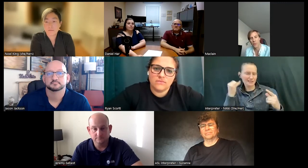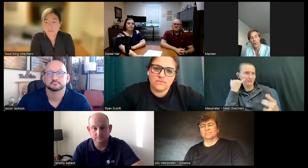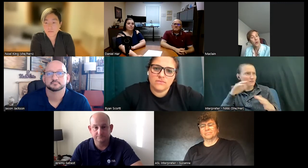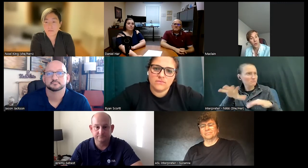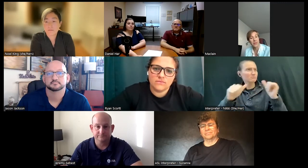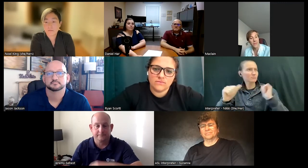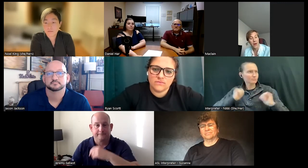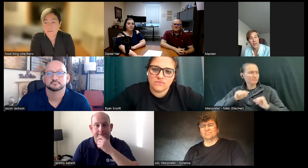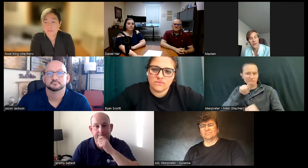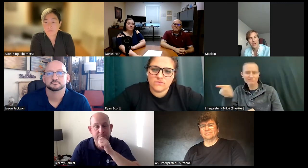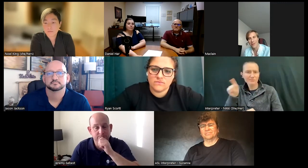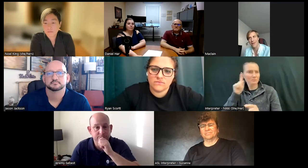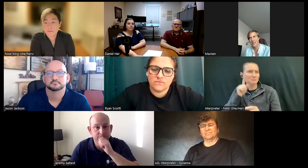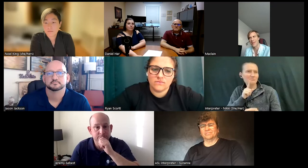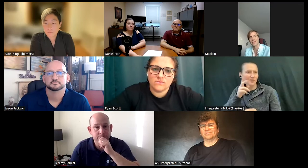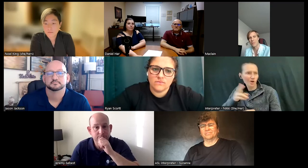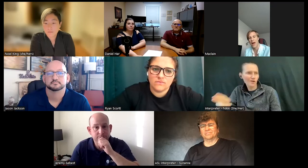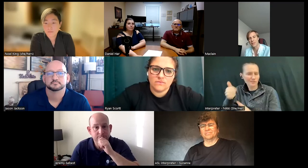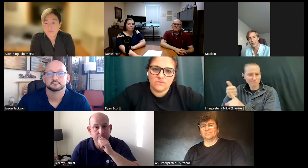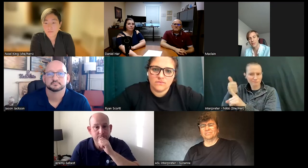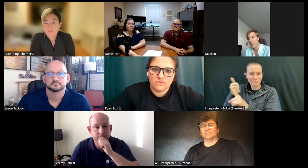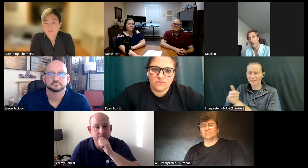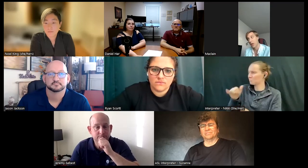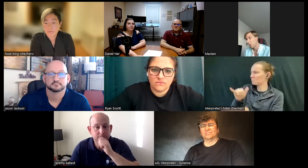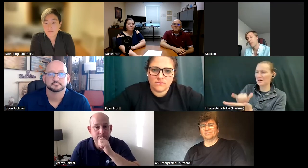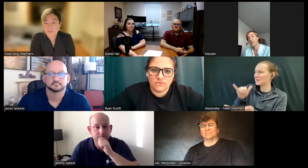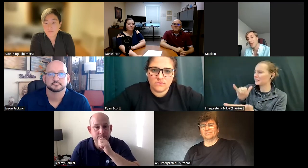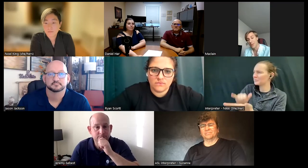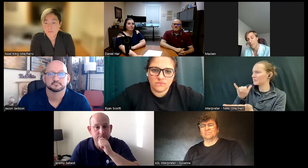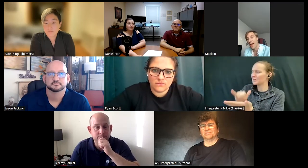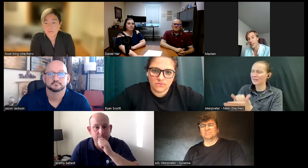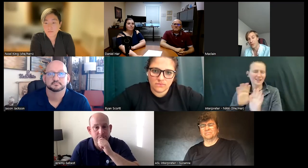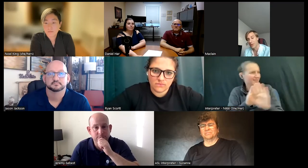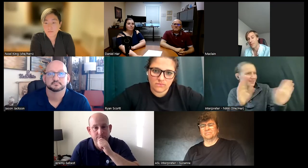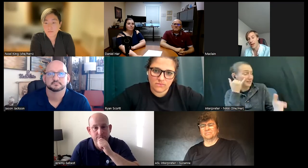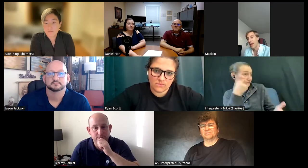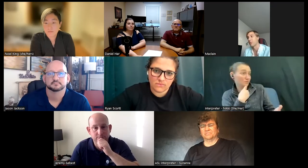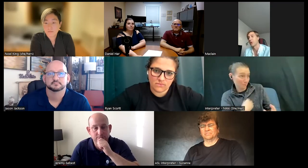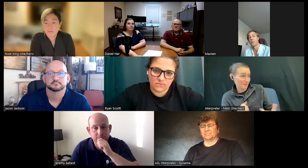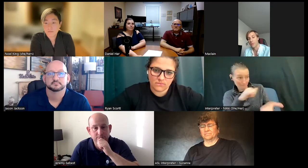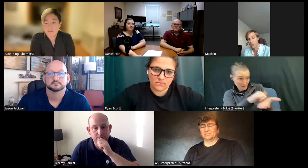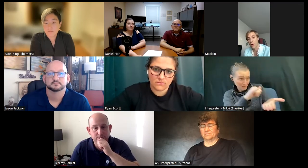people who are deaf or hard of hearing and they're like that's impossible and I'm like well if you're gonna say it's impossible then I I'm going to prove you